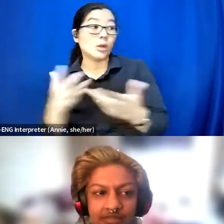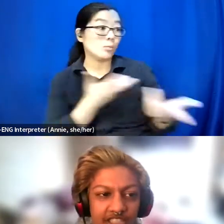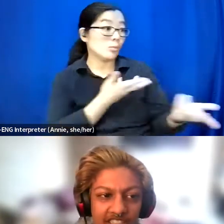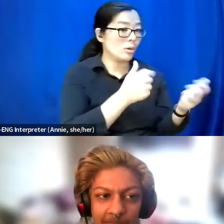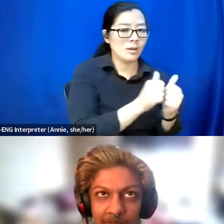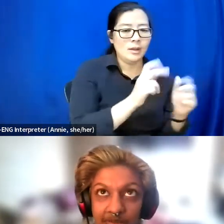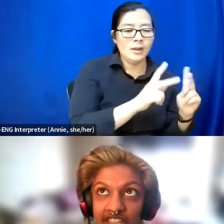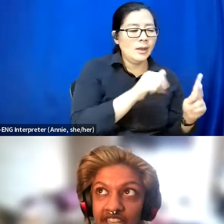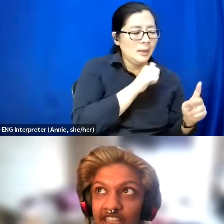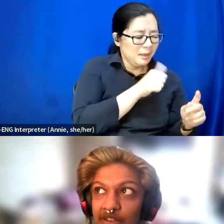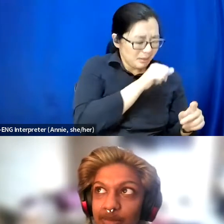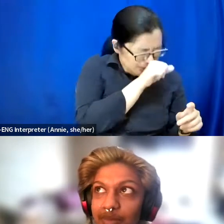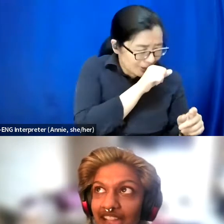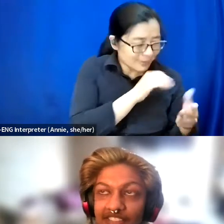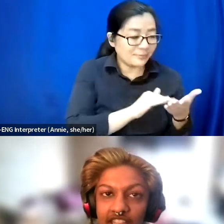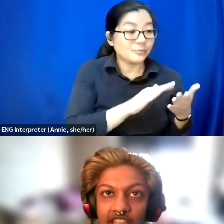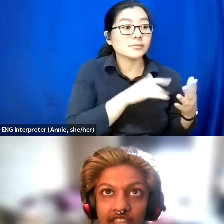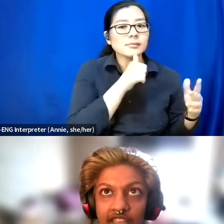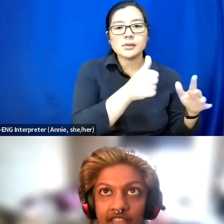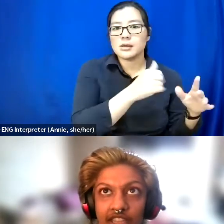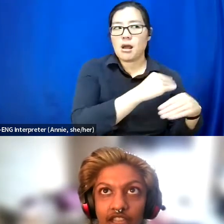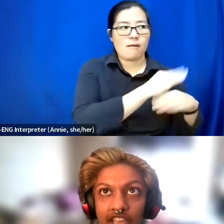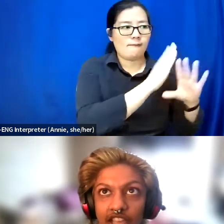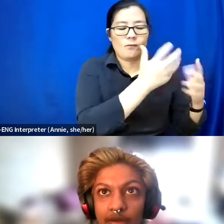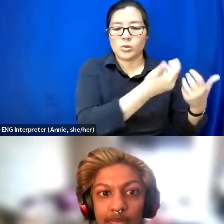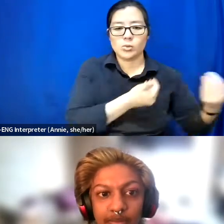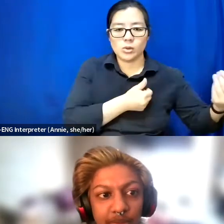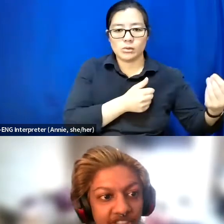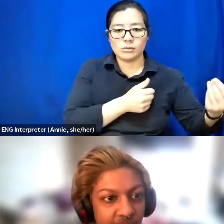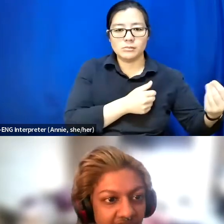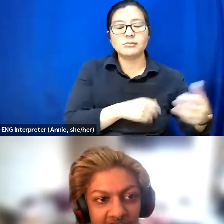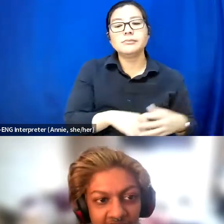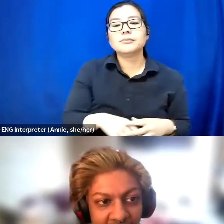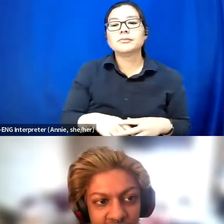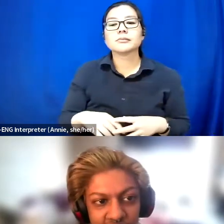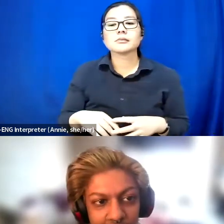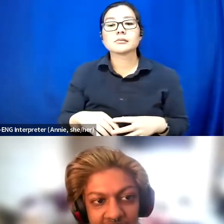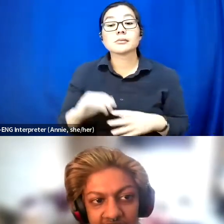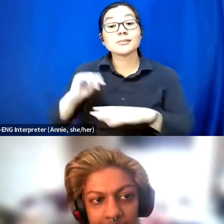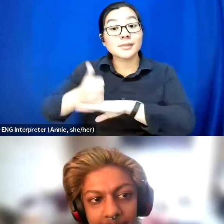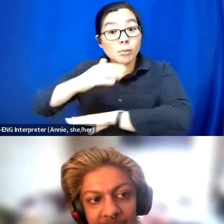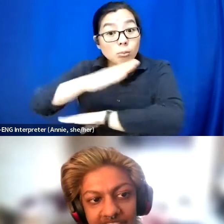And we talked about maybe having booths with the live stream set